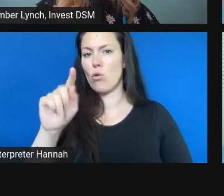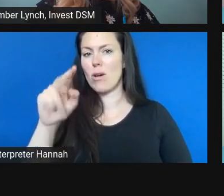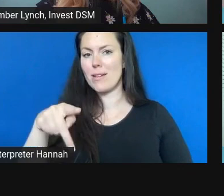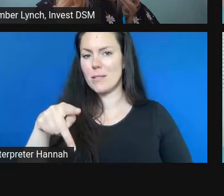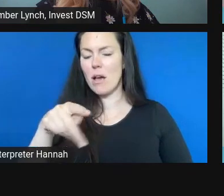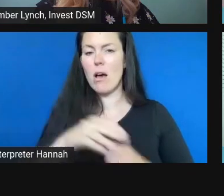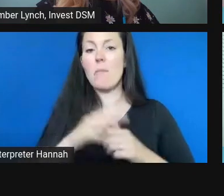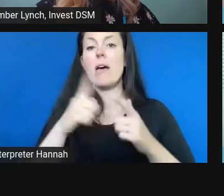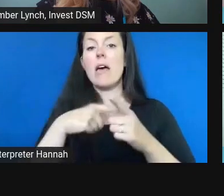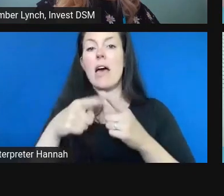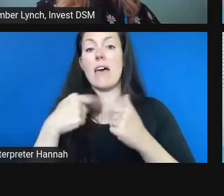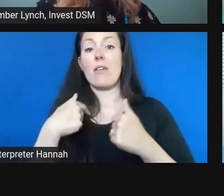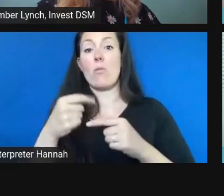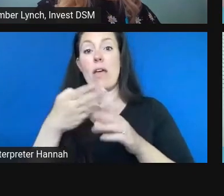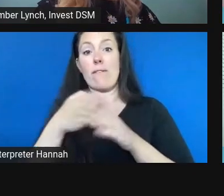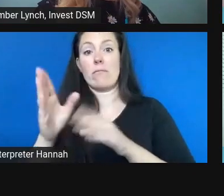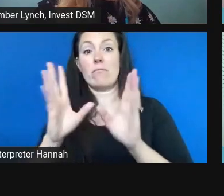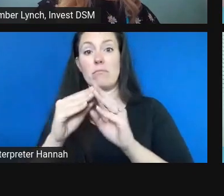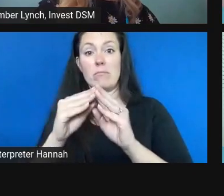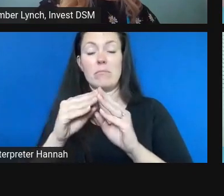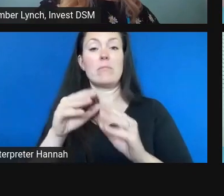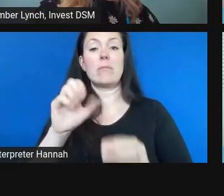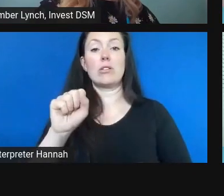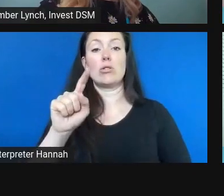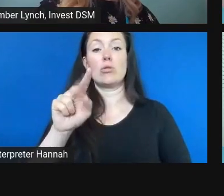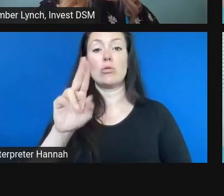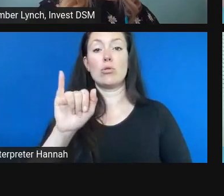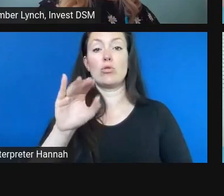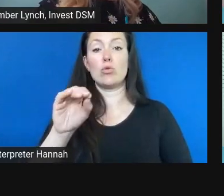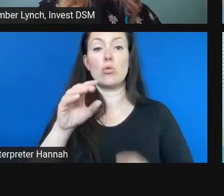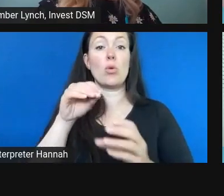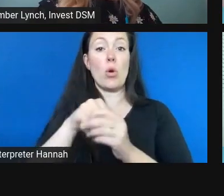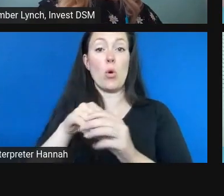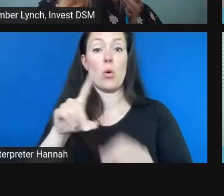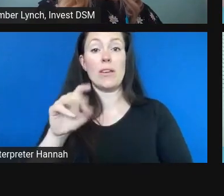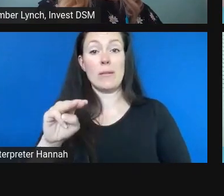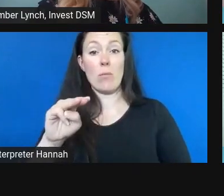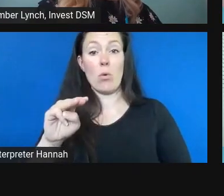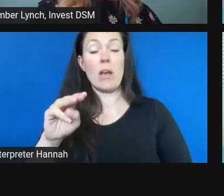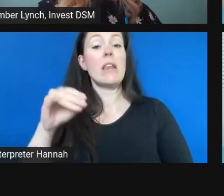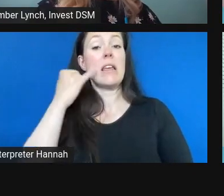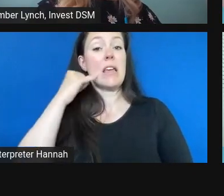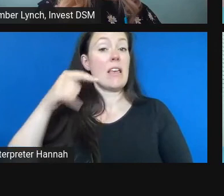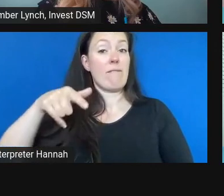conference at Mainframe Studios in Des Moines. If you have not registered yet and you still want to,